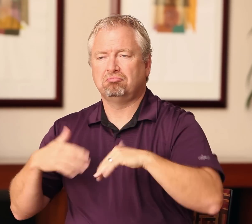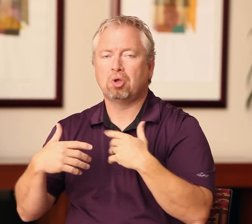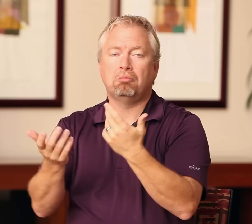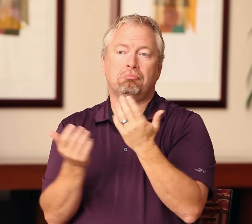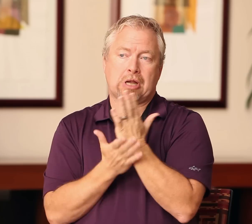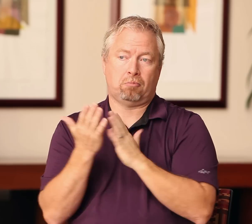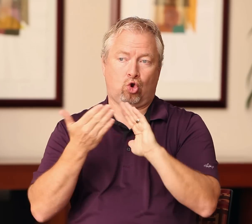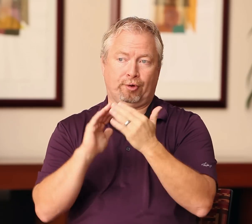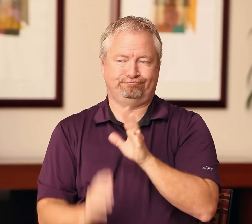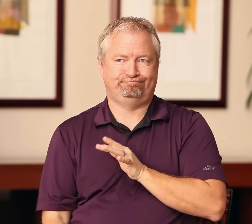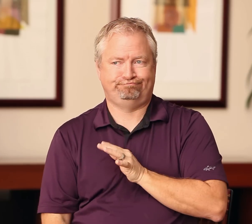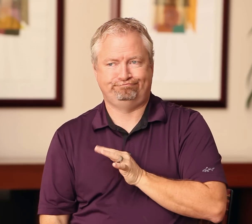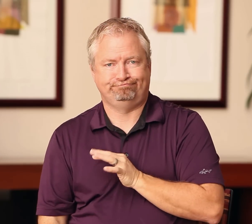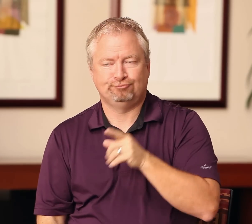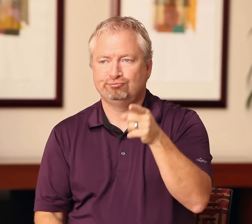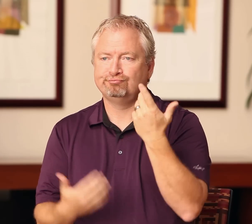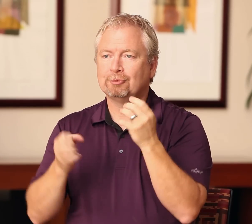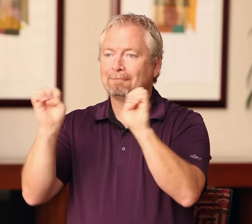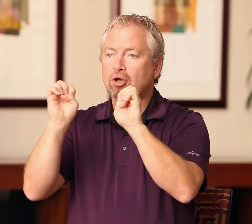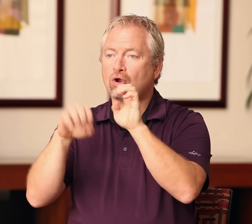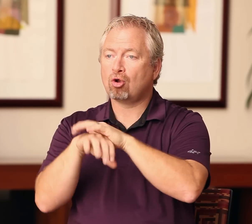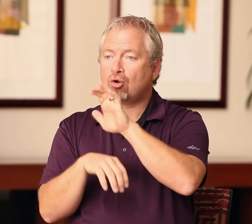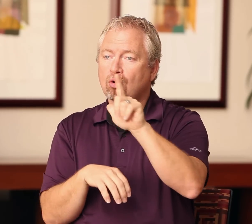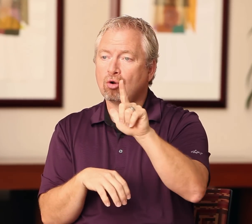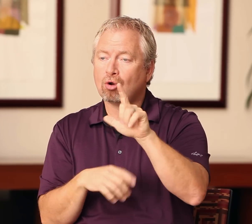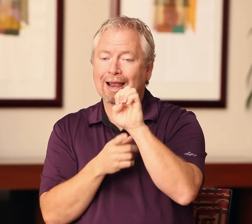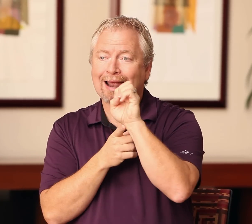there's an emergency on-call assignment, or a court interpreting situation, the default